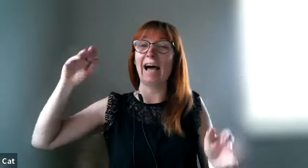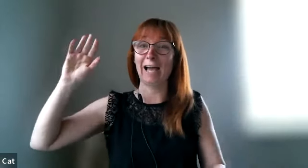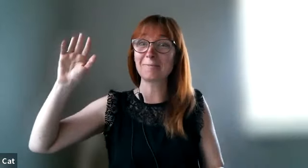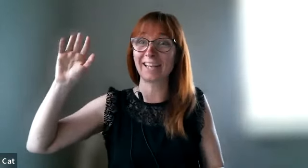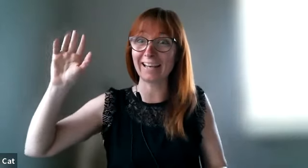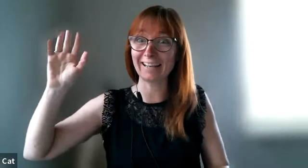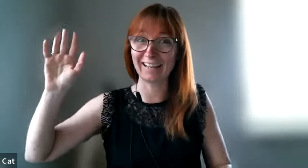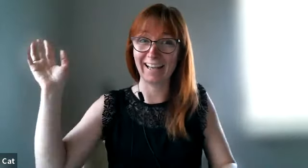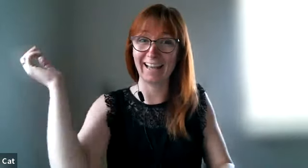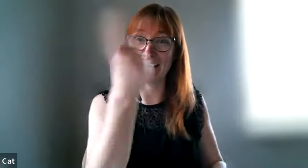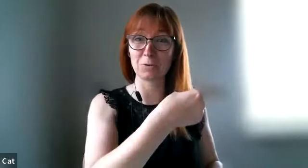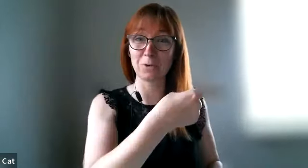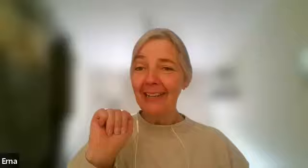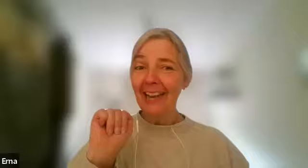i'm ken hi marina